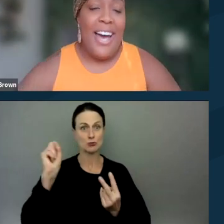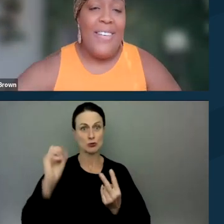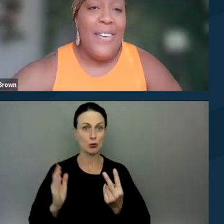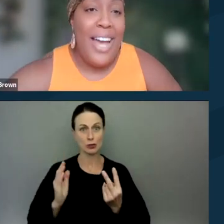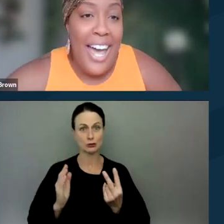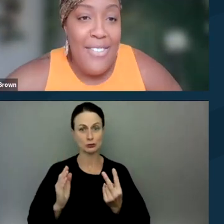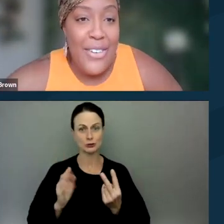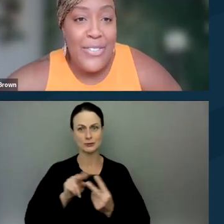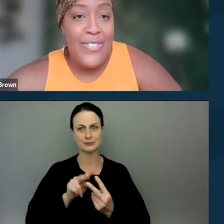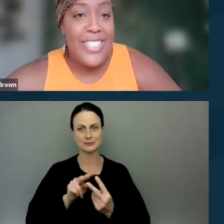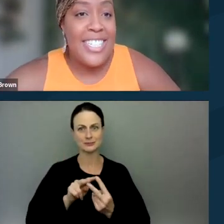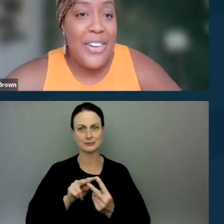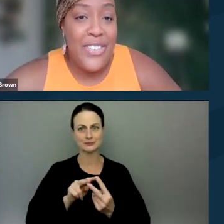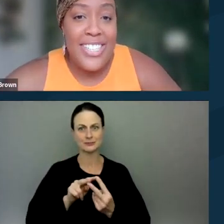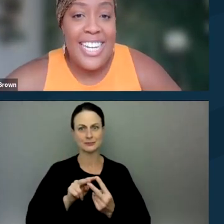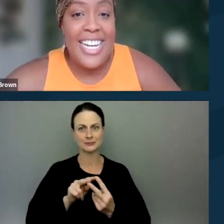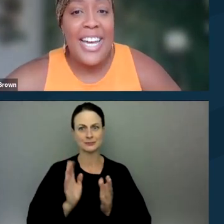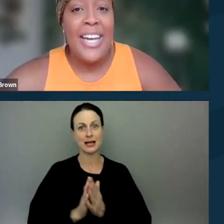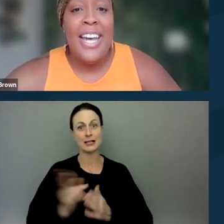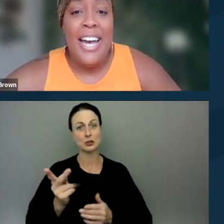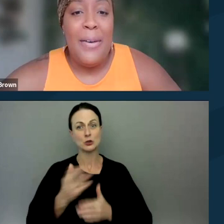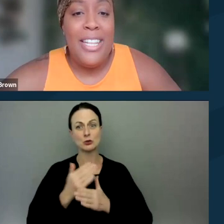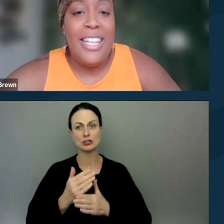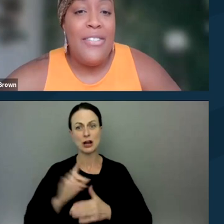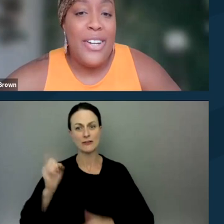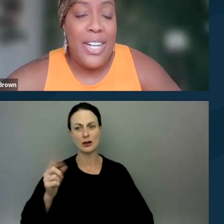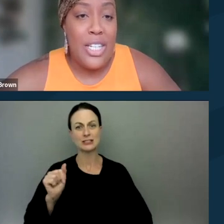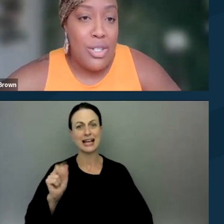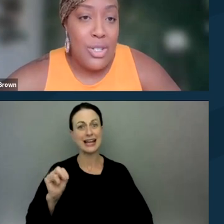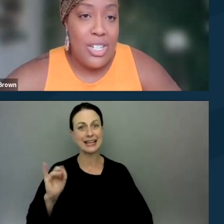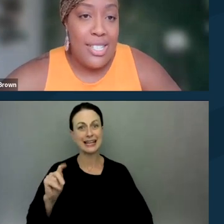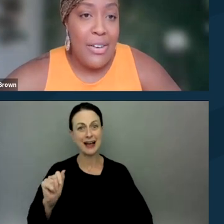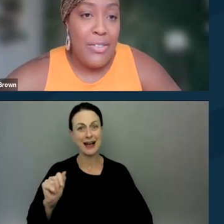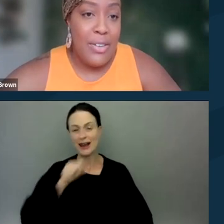I'll have you share first, Anita. We'd love for you to introduce yourself.